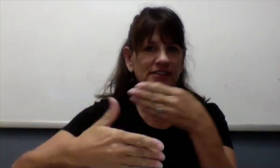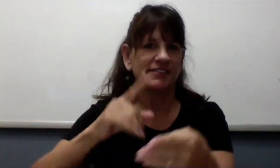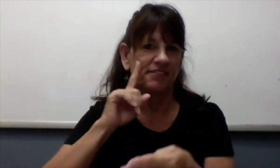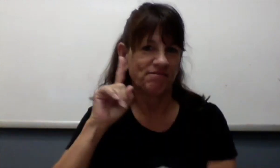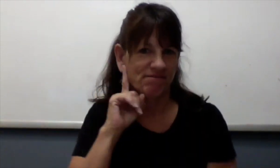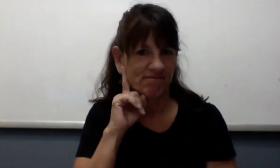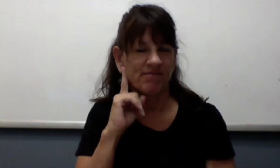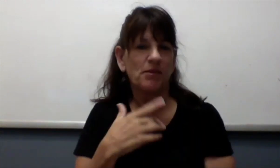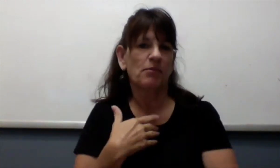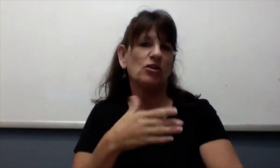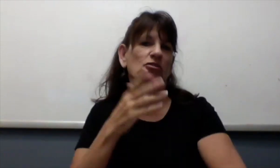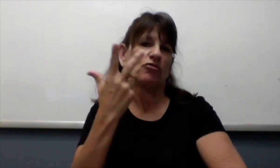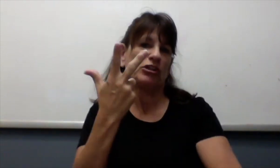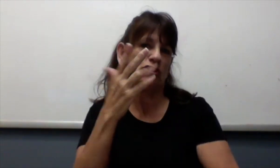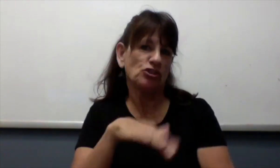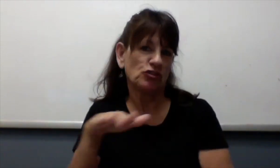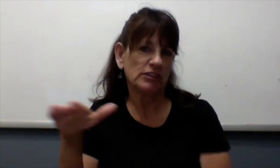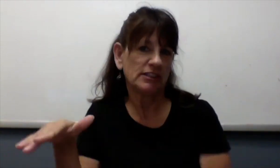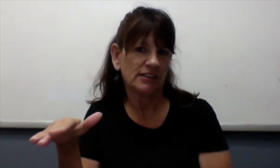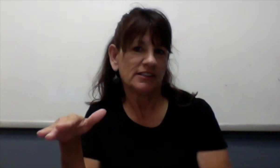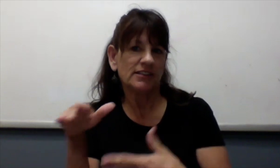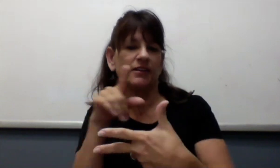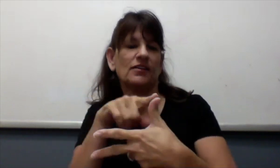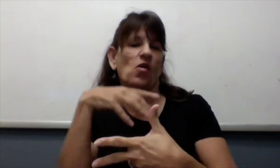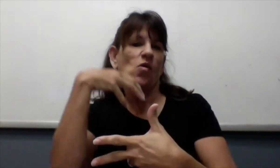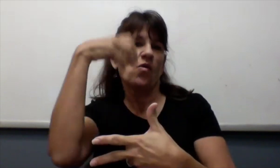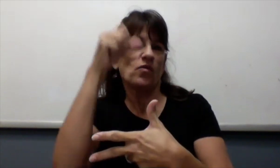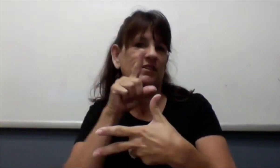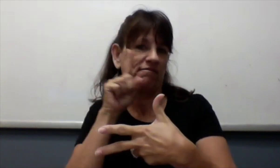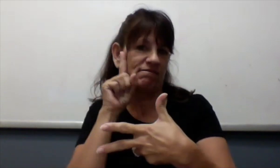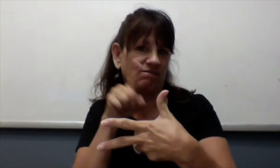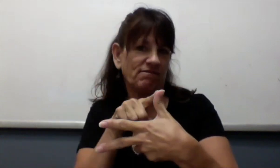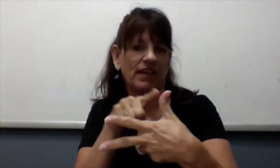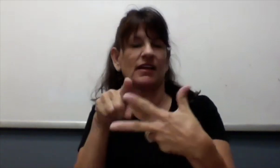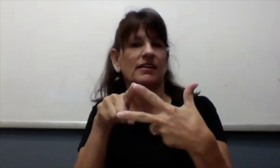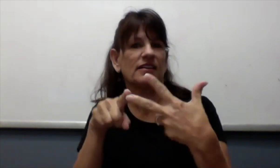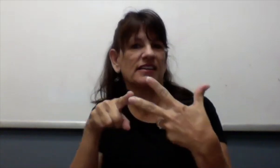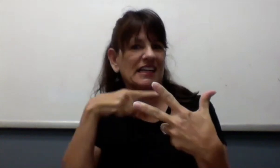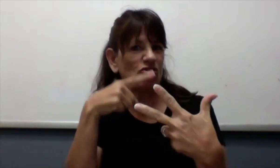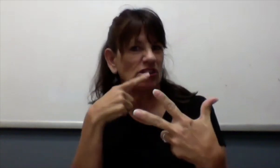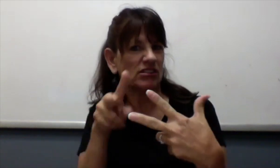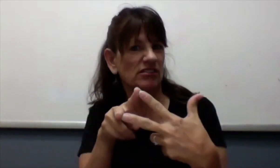I'm actually the fifth generation of coming from a deaf family.